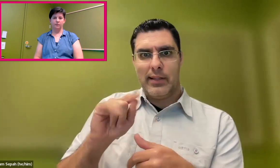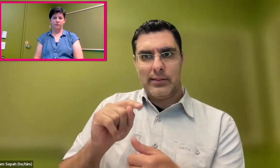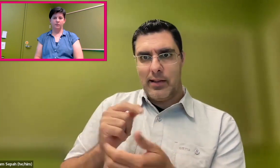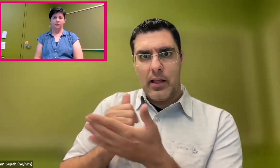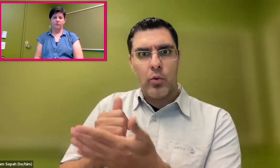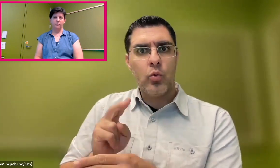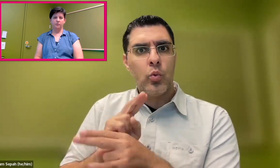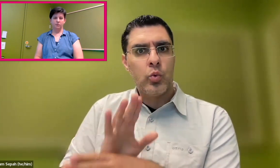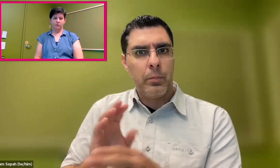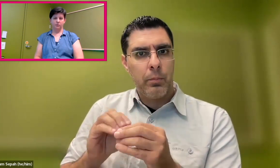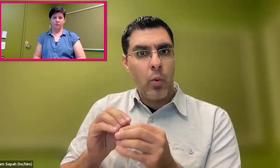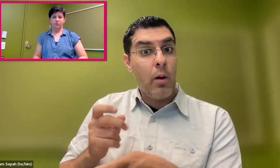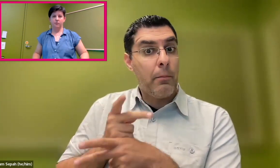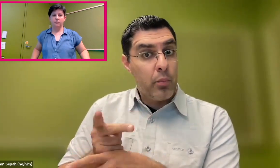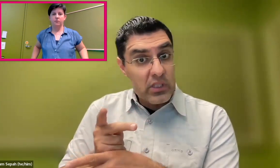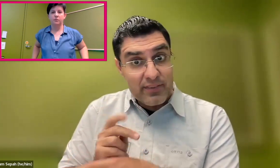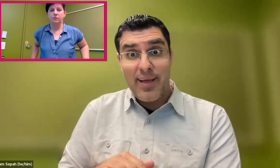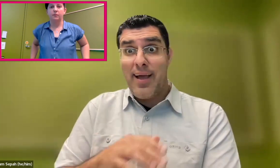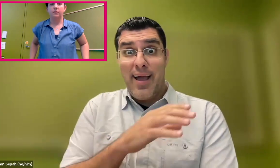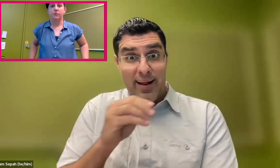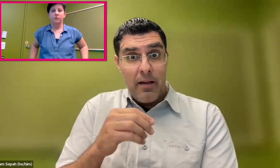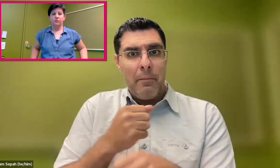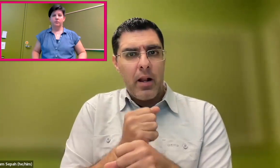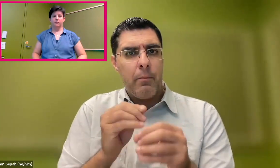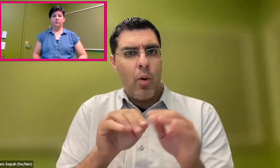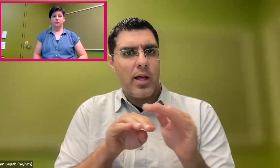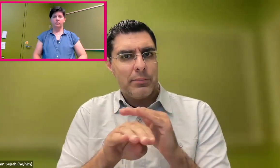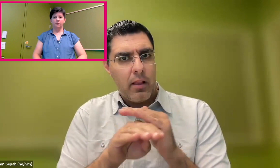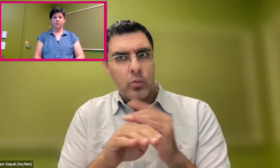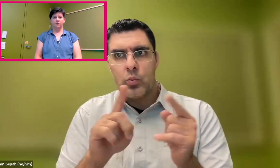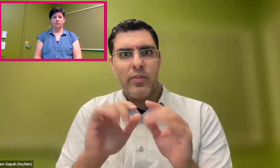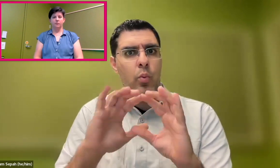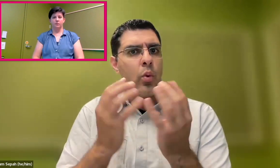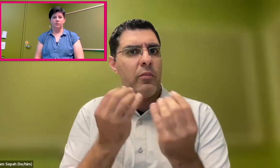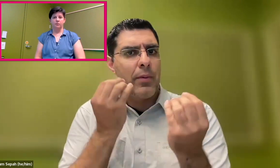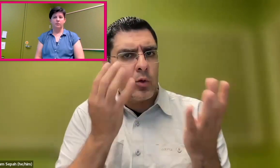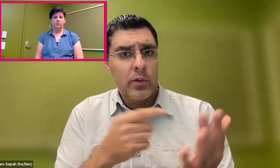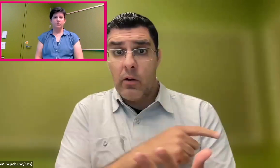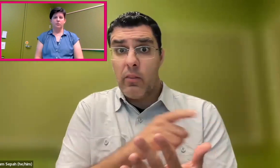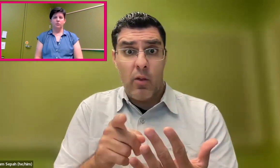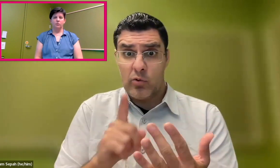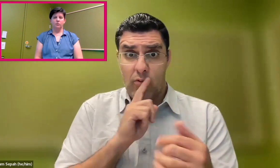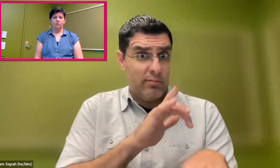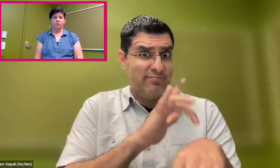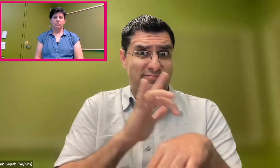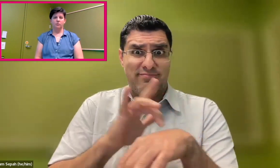is making our products more equitable in terms of user experience, and giving more access to the world's